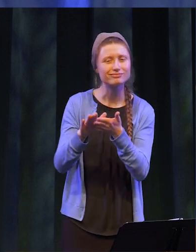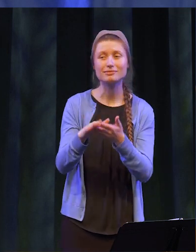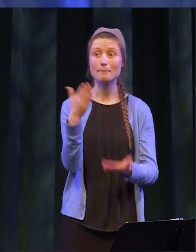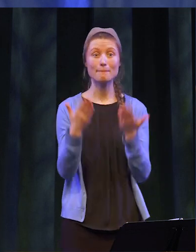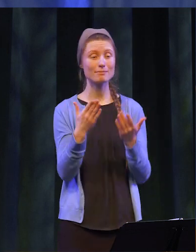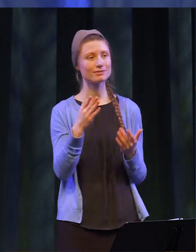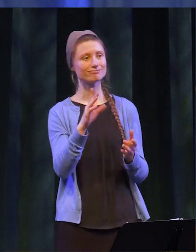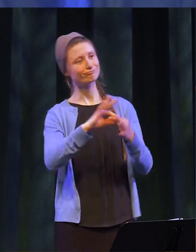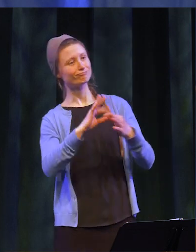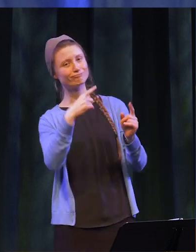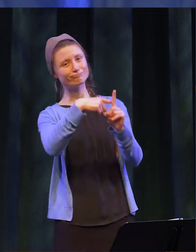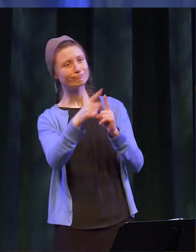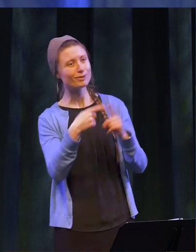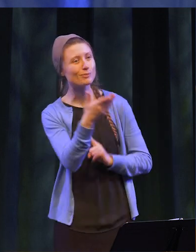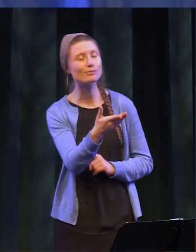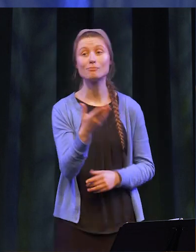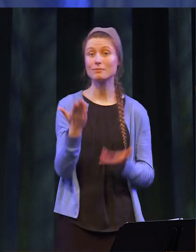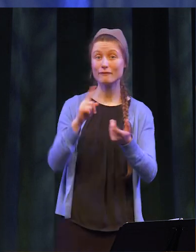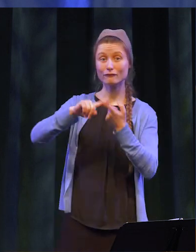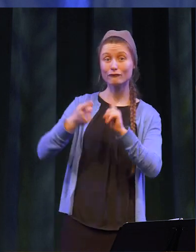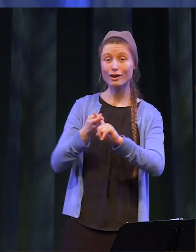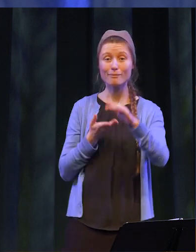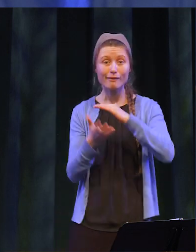may have been that unexpected compliment, or a friend who surprised you with homemade